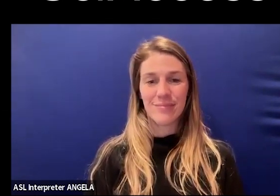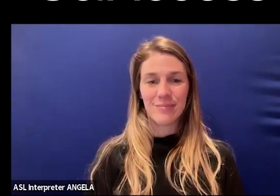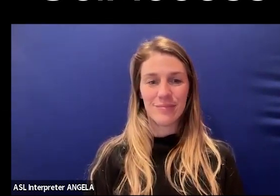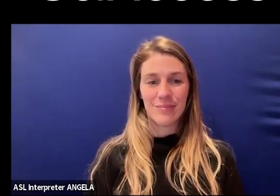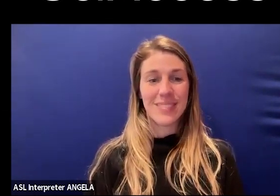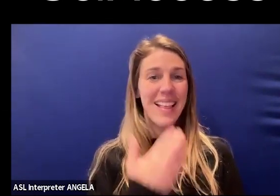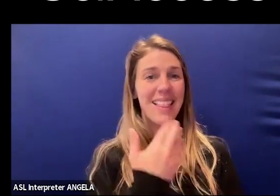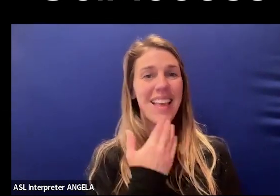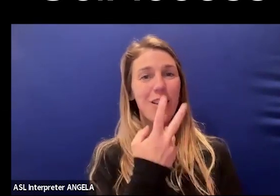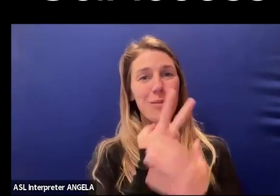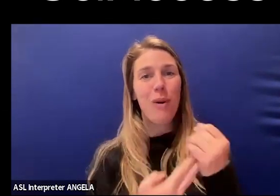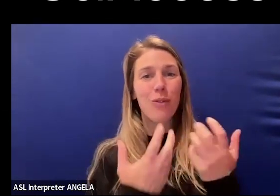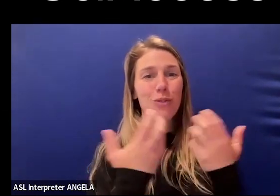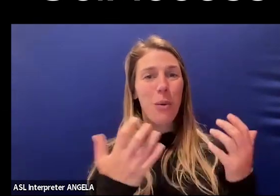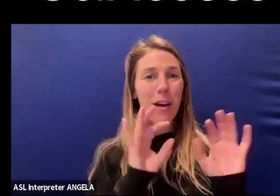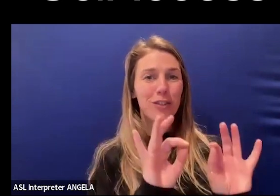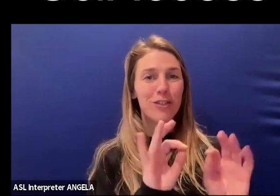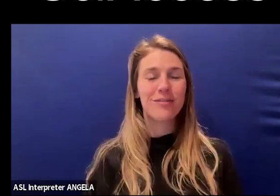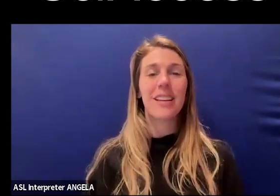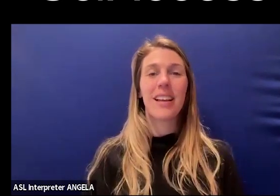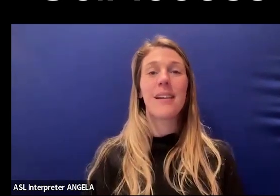Thank you both so much. At this point,